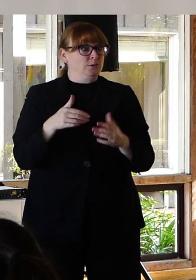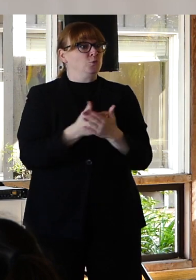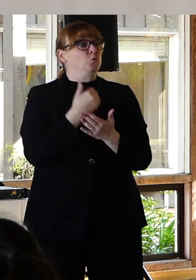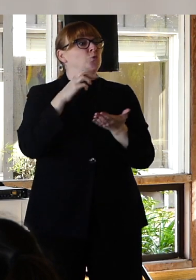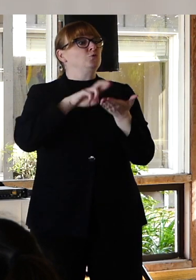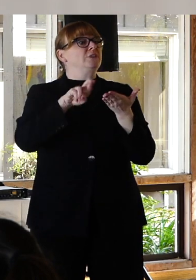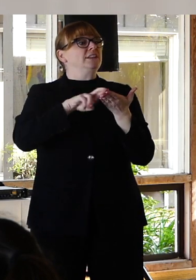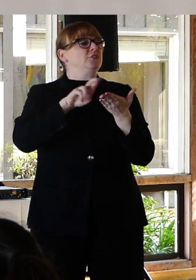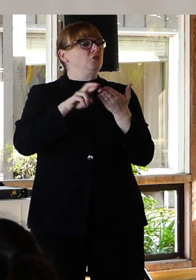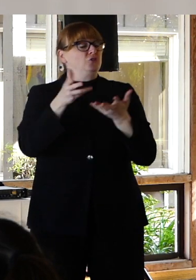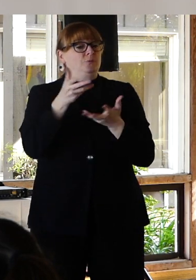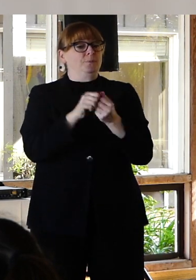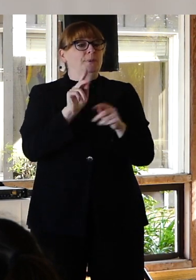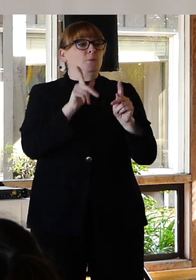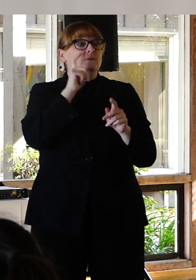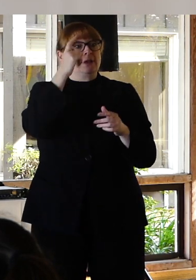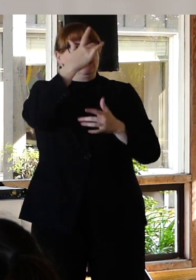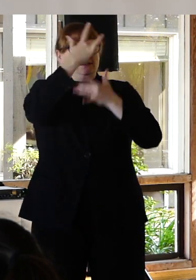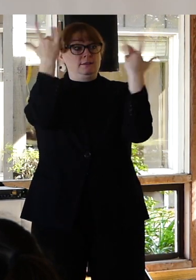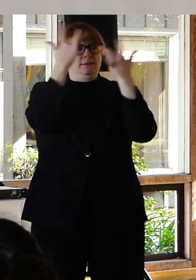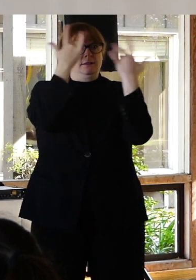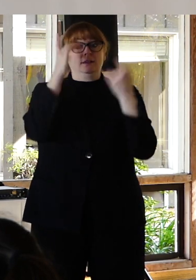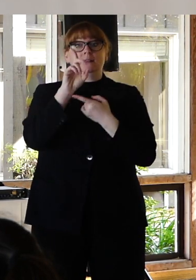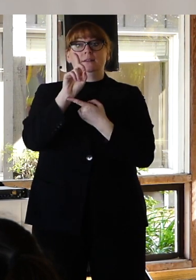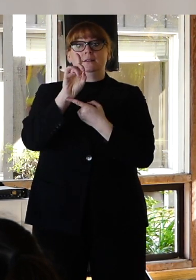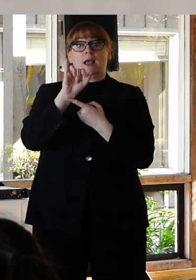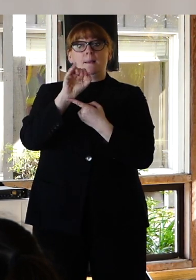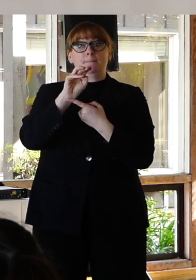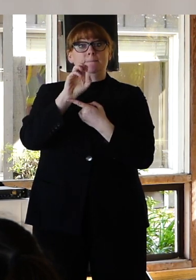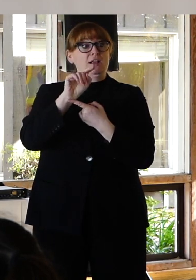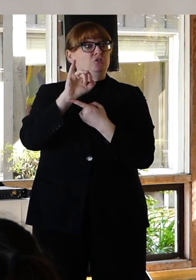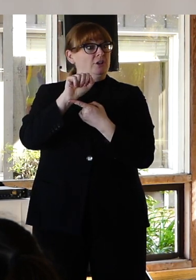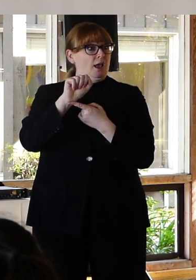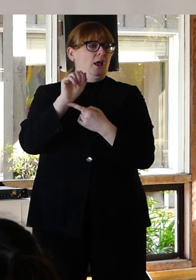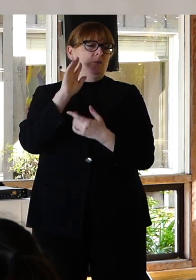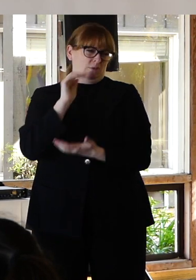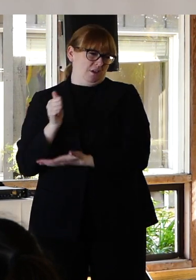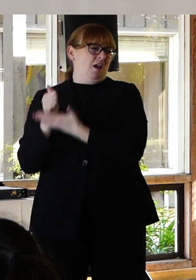could actually I think be applied really usefully here. And it's the idea